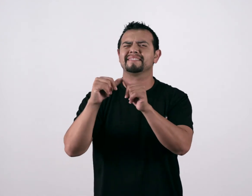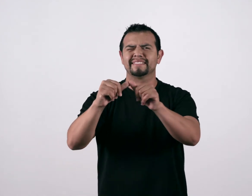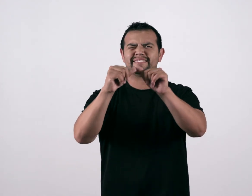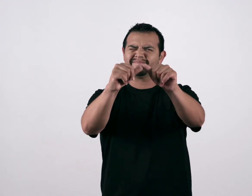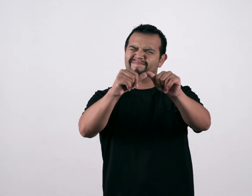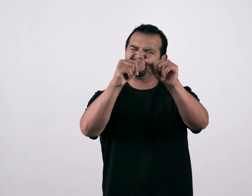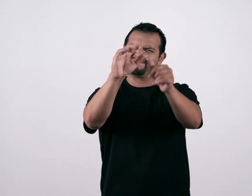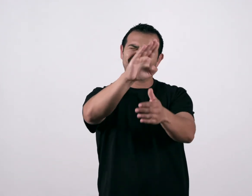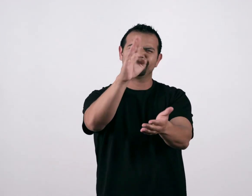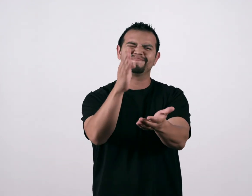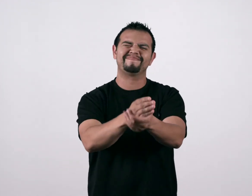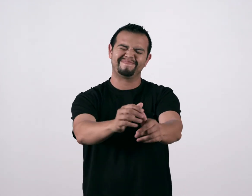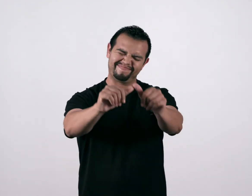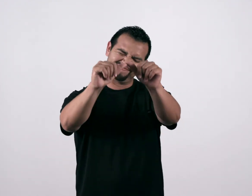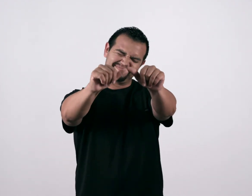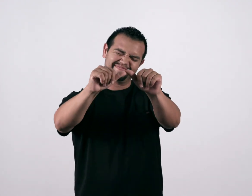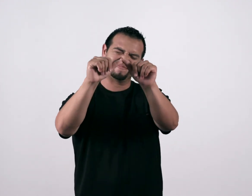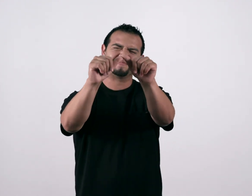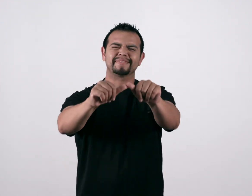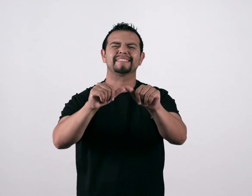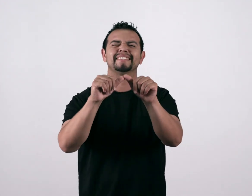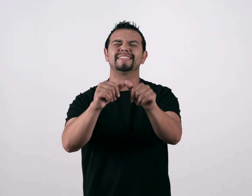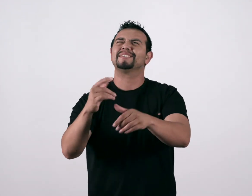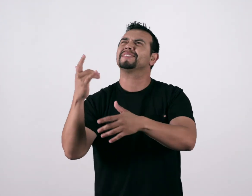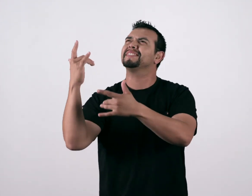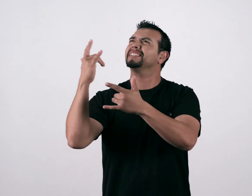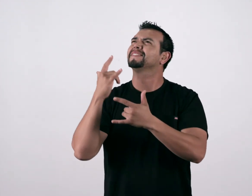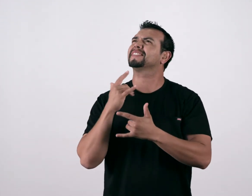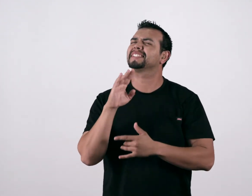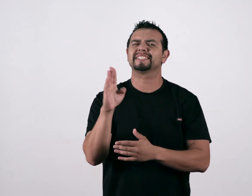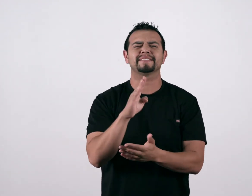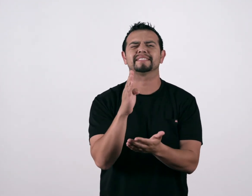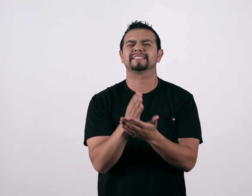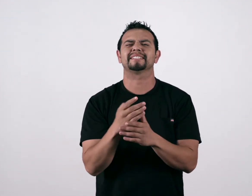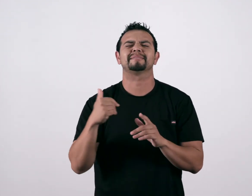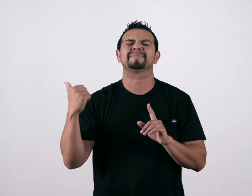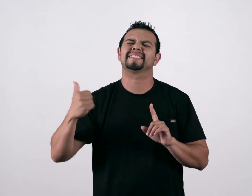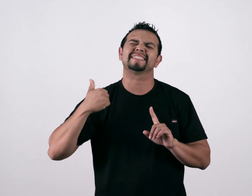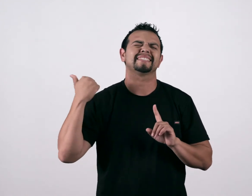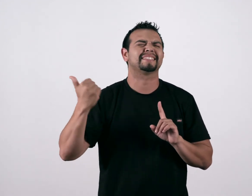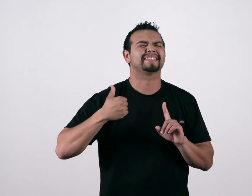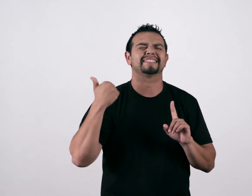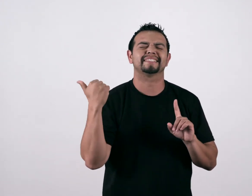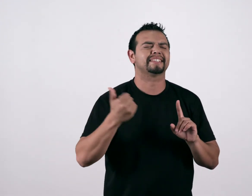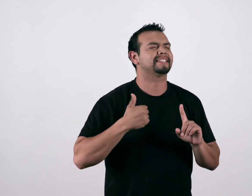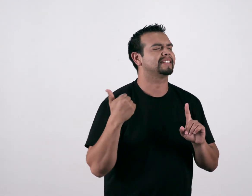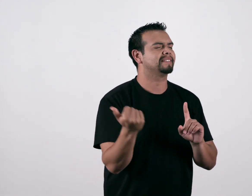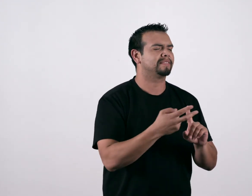Never stop, never stop Your love will never stop chasing after me